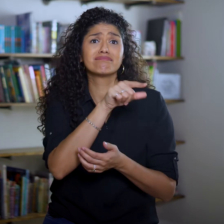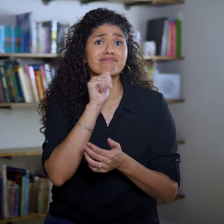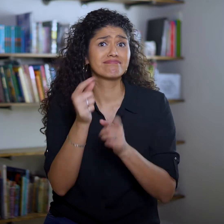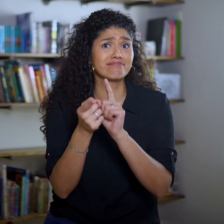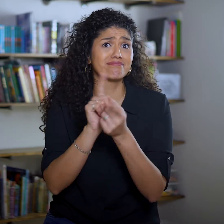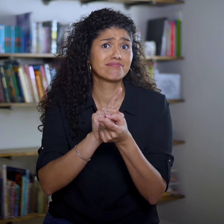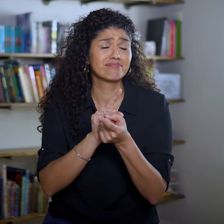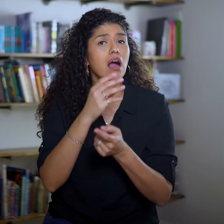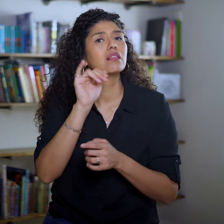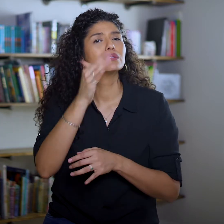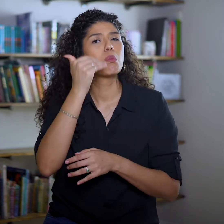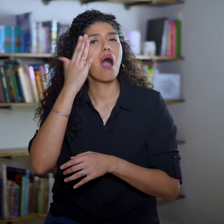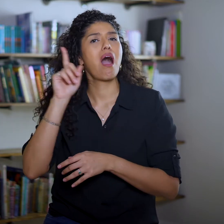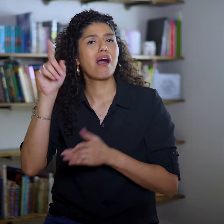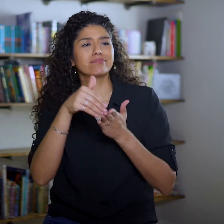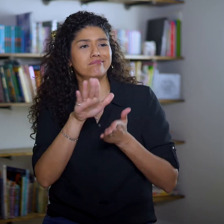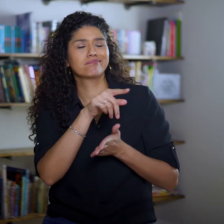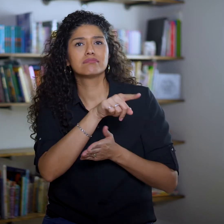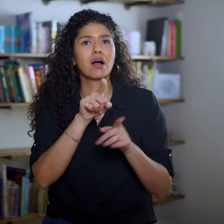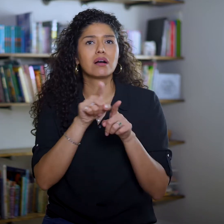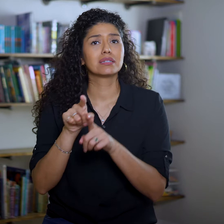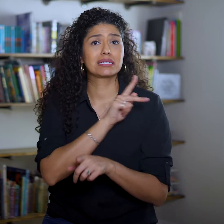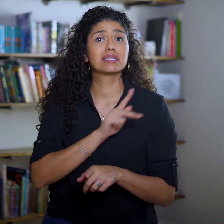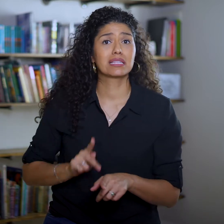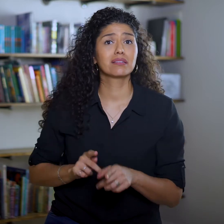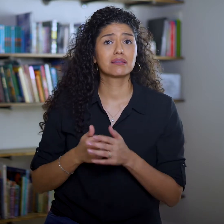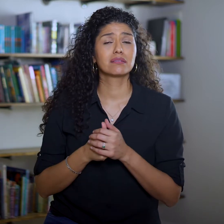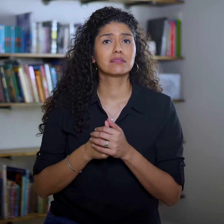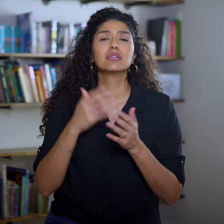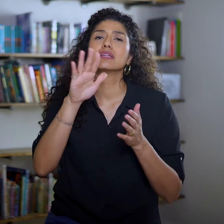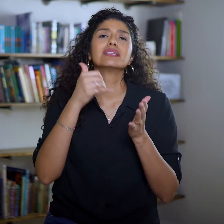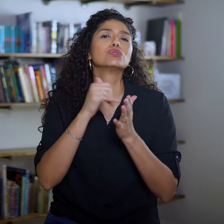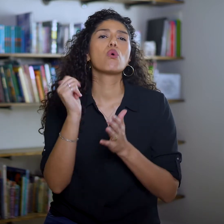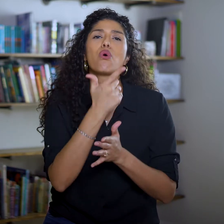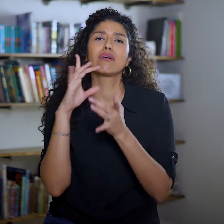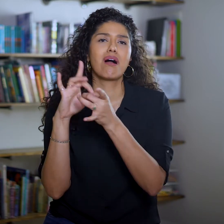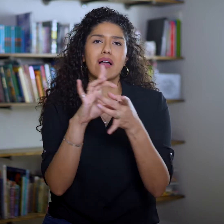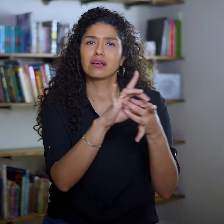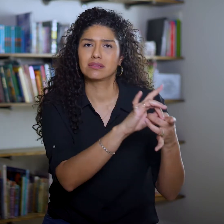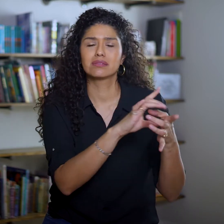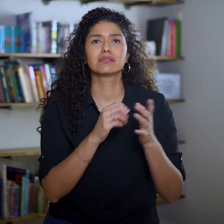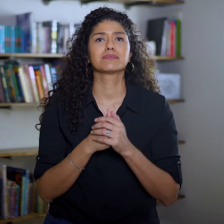He’s unrepentant, which is why God rejected him as king— it’s all connected.